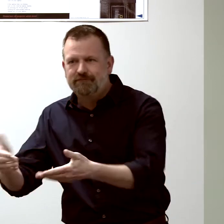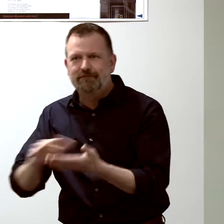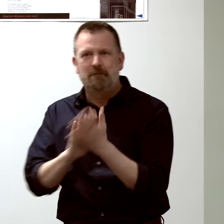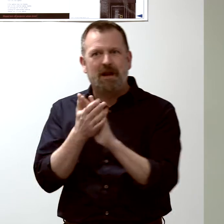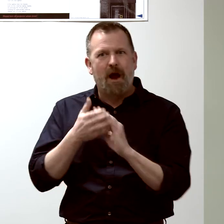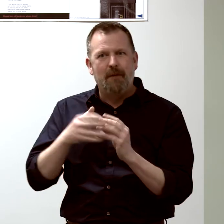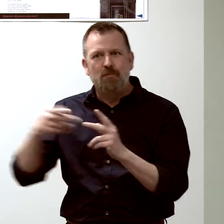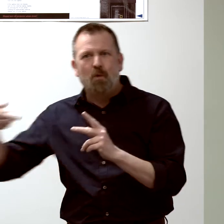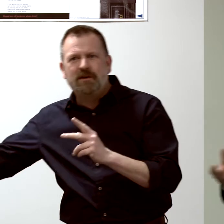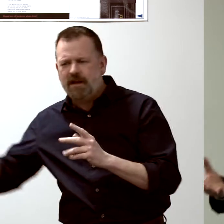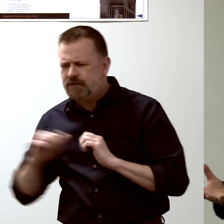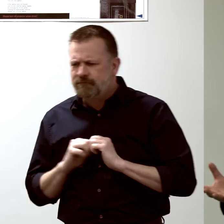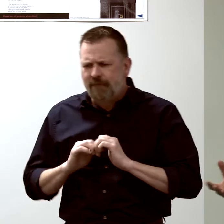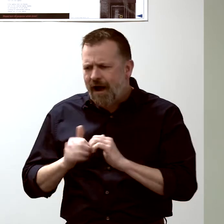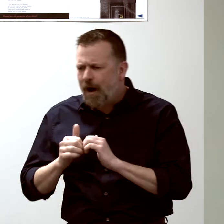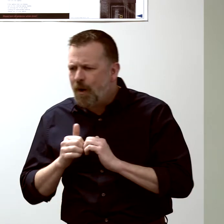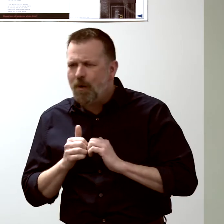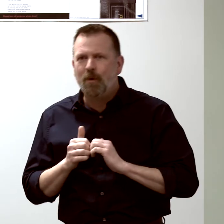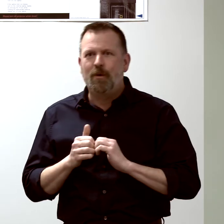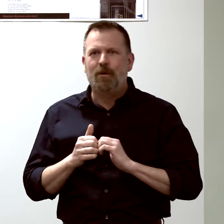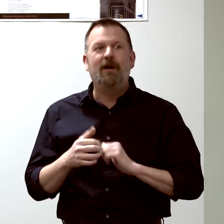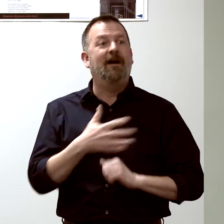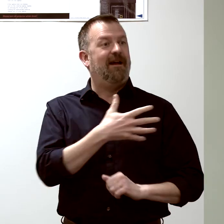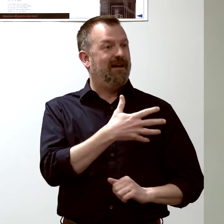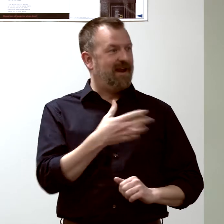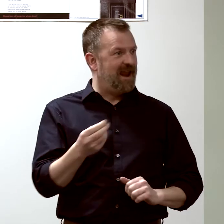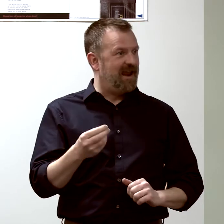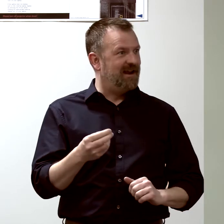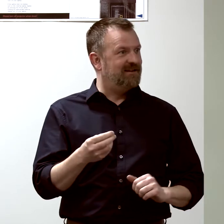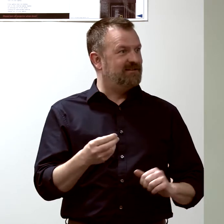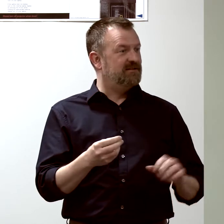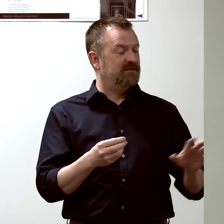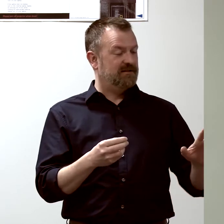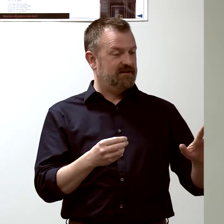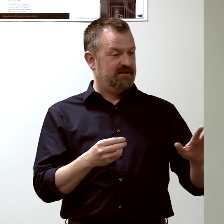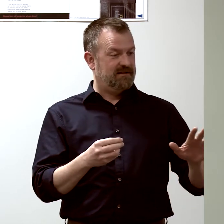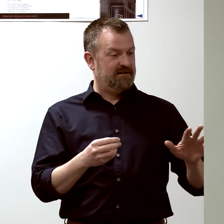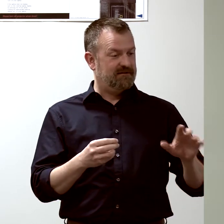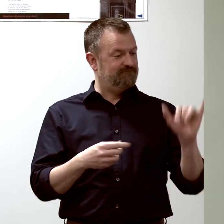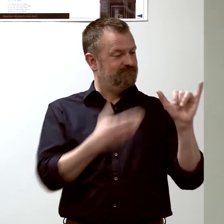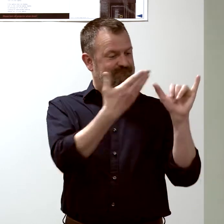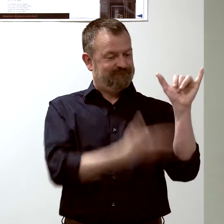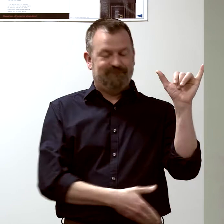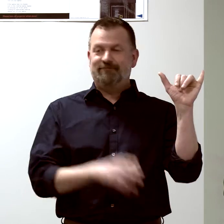and we study the pattern of responses in the antibodies,